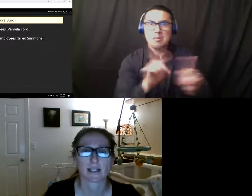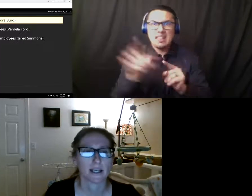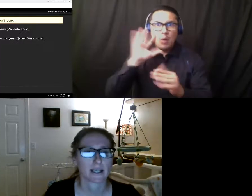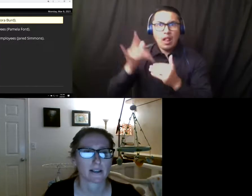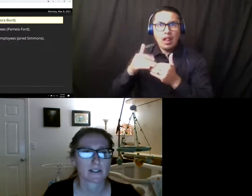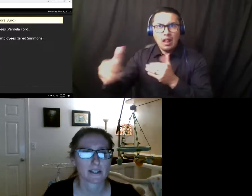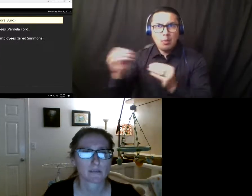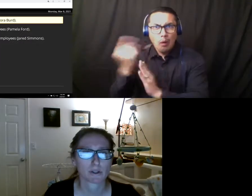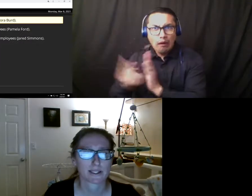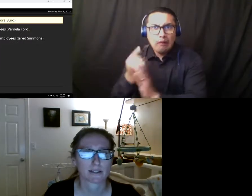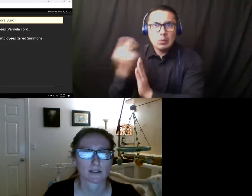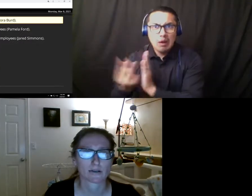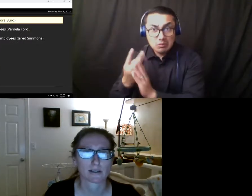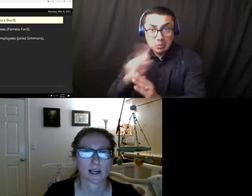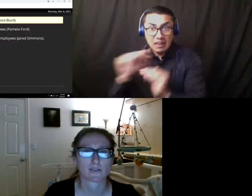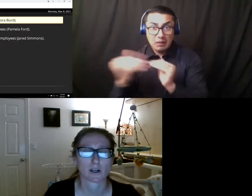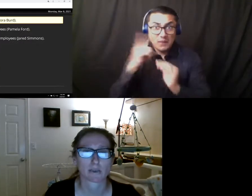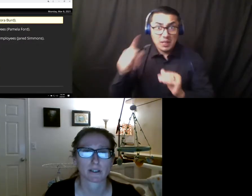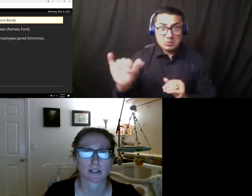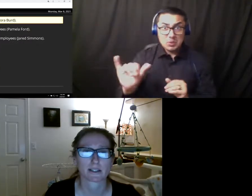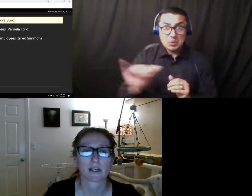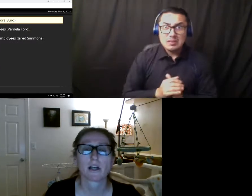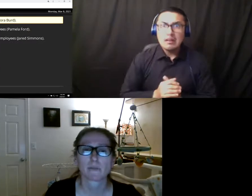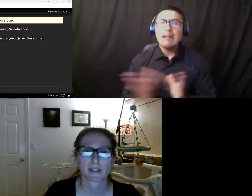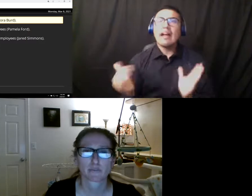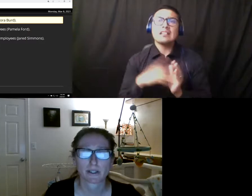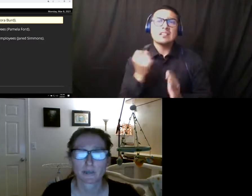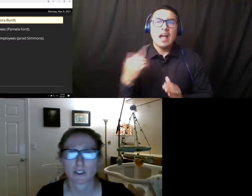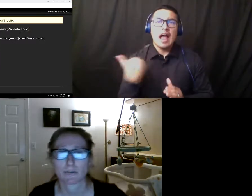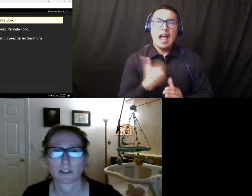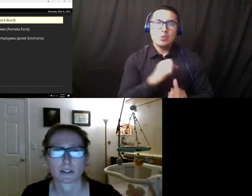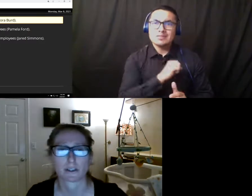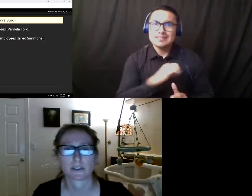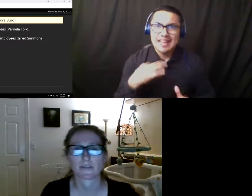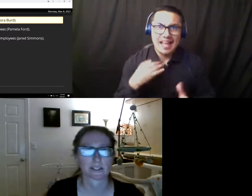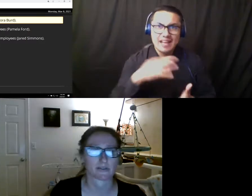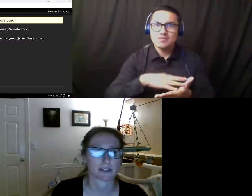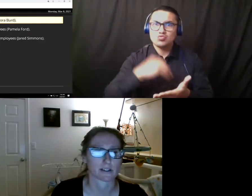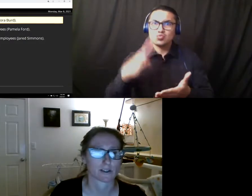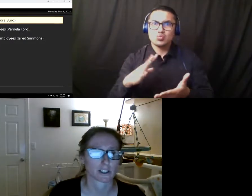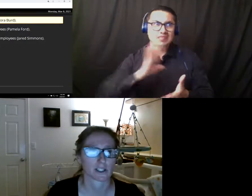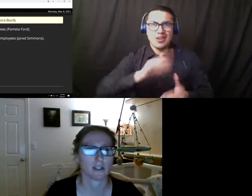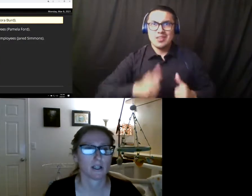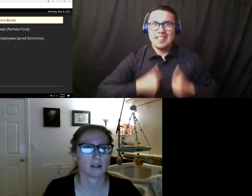AVC employees and student's lives are put at risk by a premature return to face-to-face instruction.